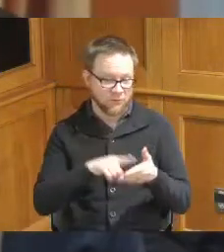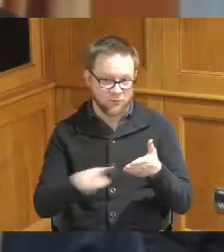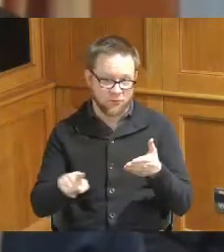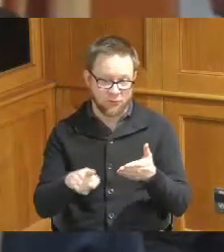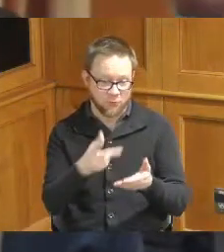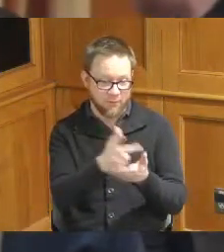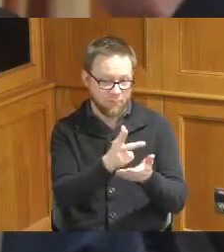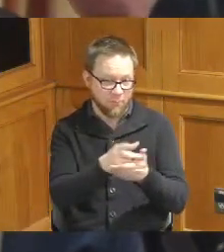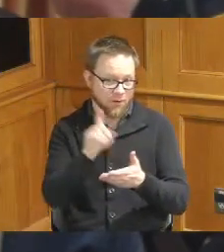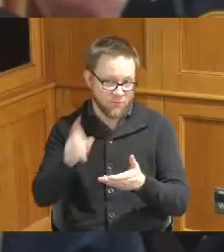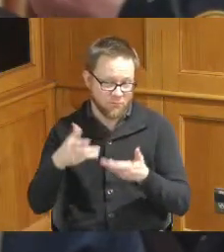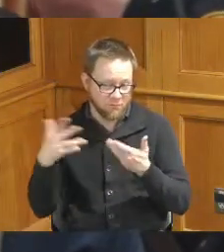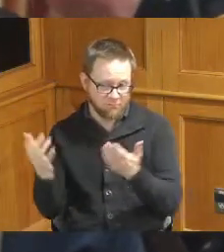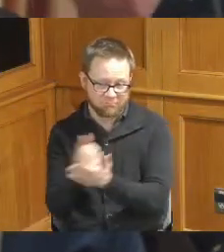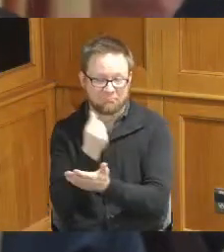lately and we're really grateful for this opportunity for this